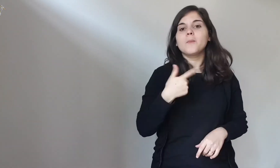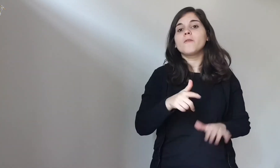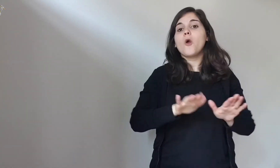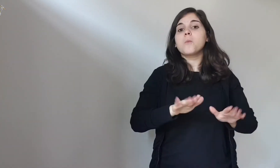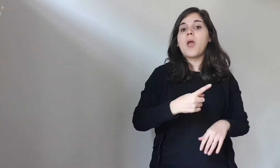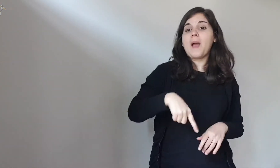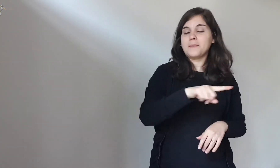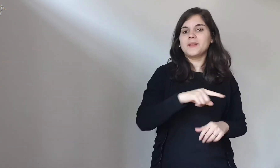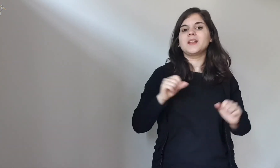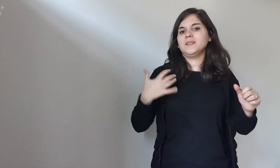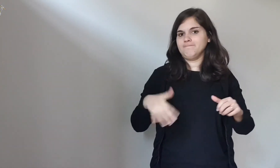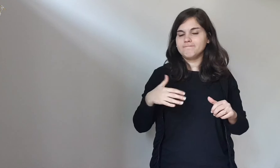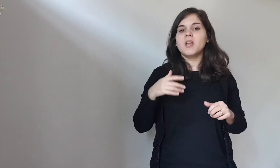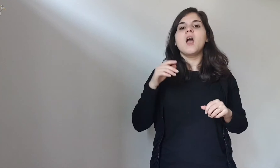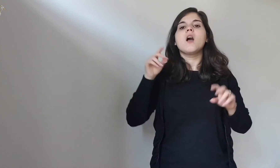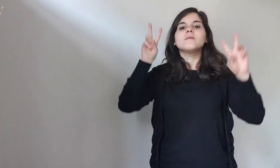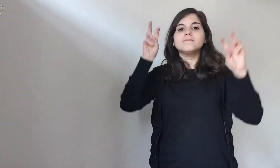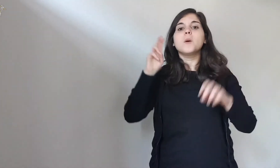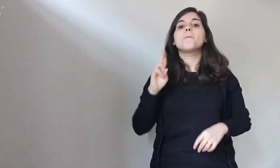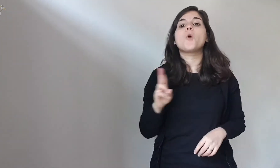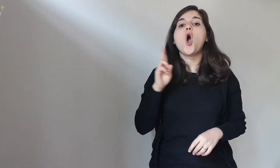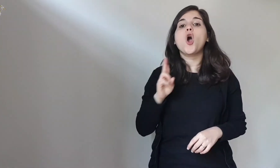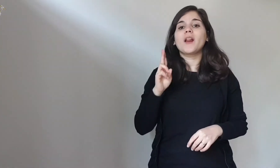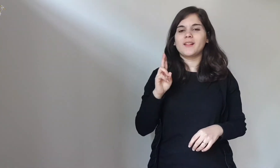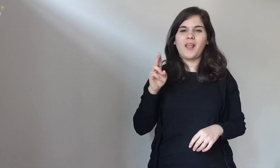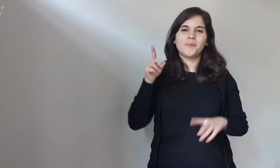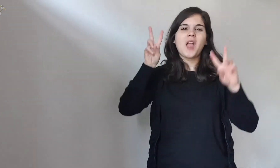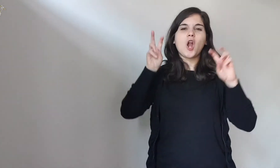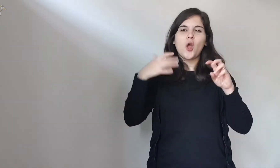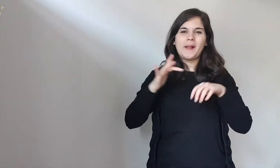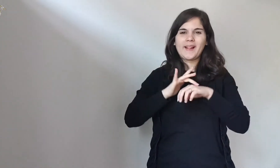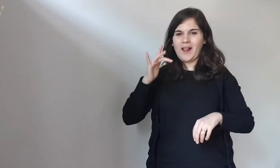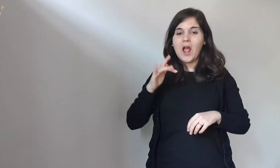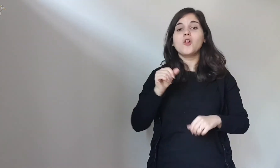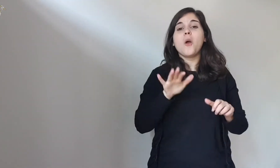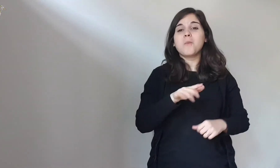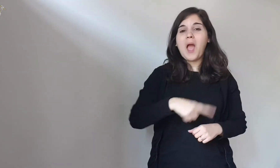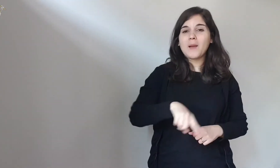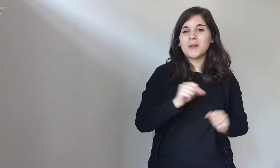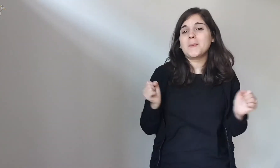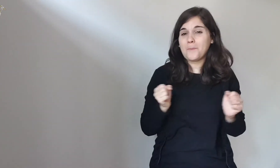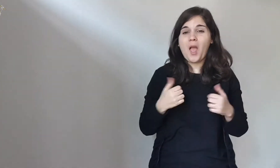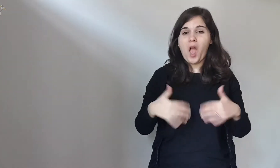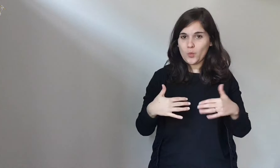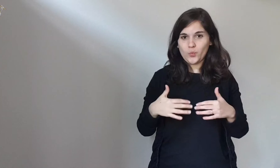because death is a frightening subject